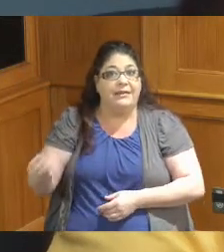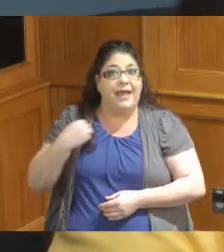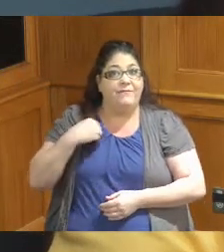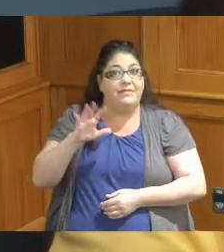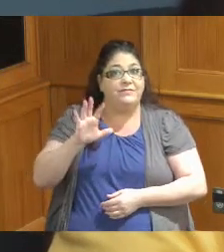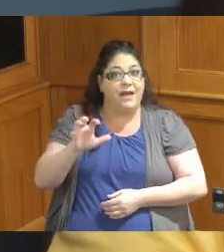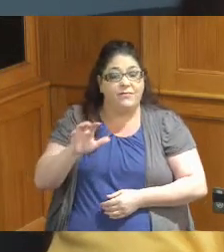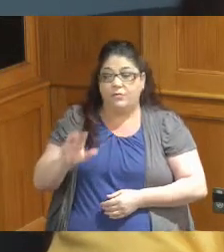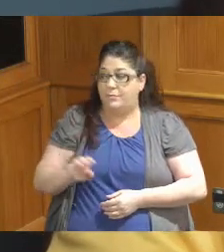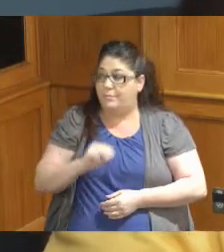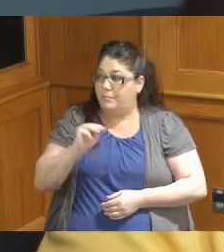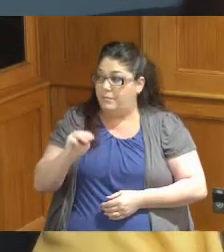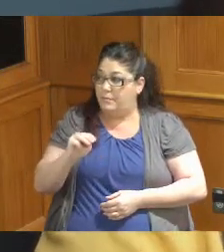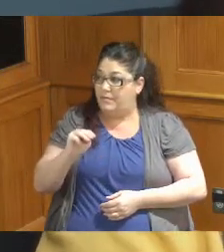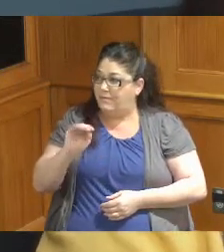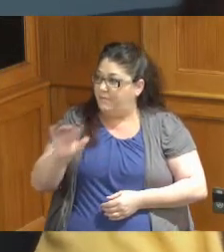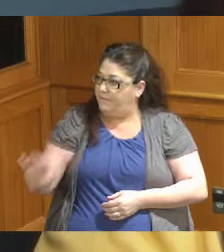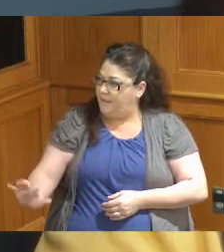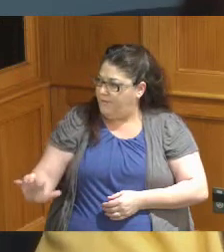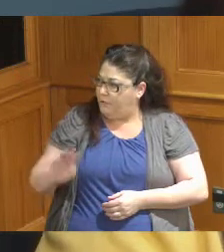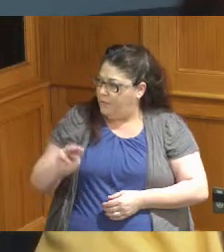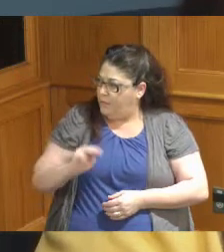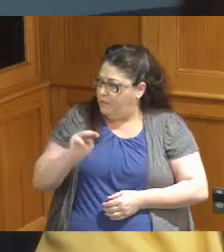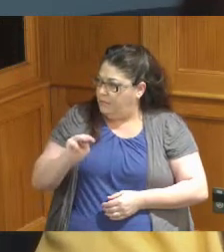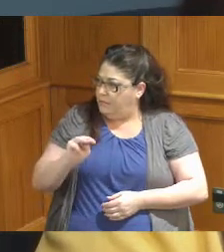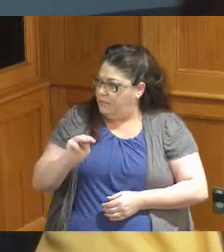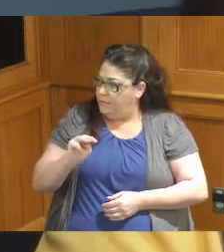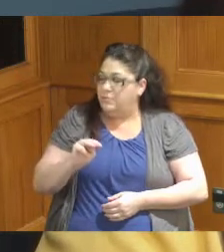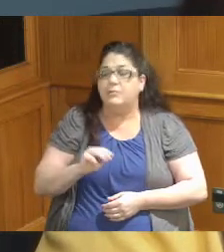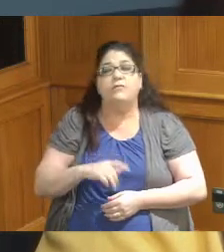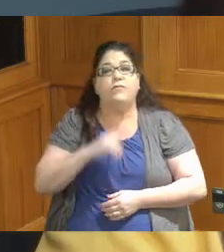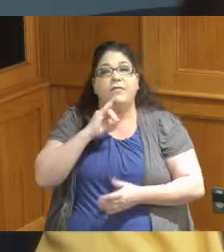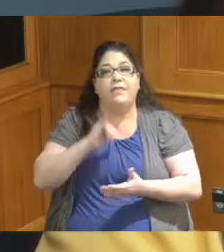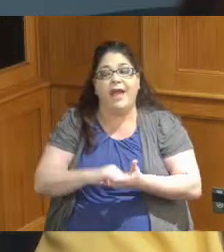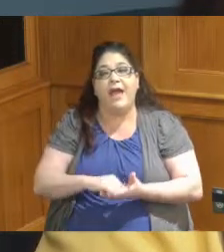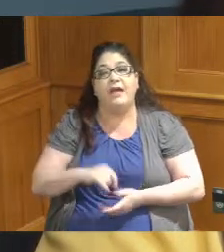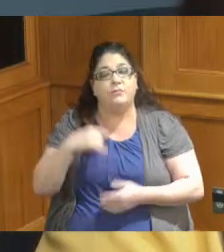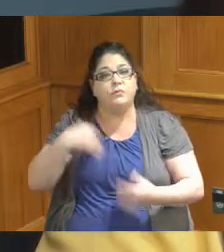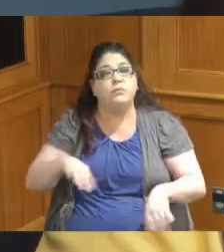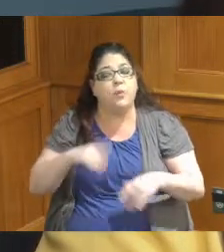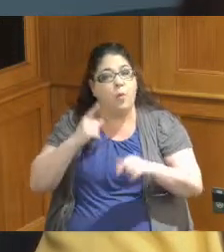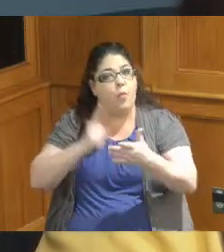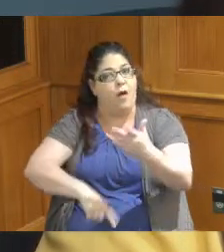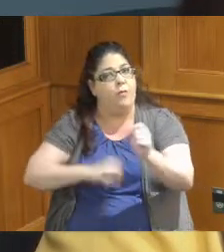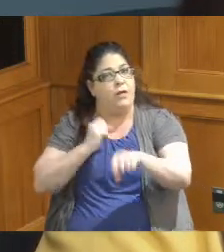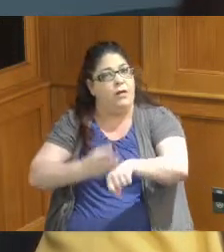not only the improvements but what additions do we want possibly for that stadium and whether